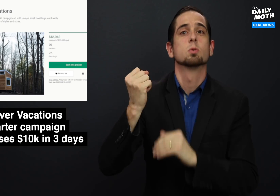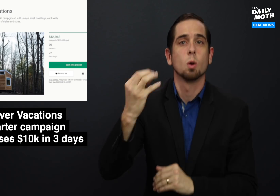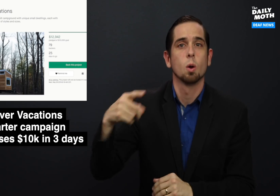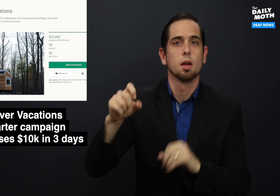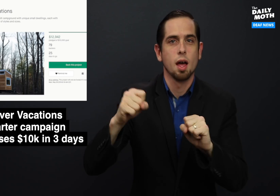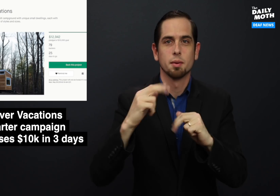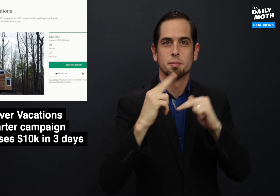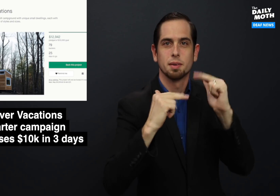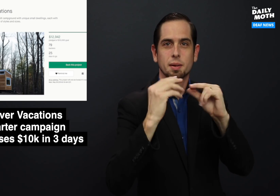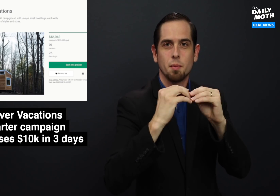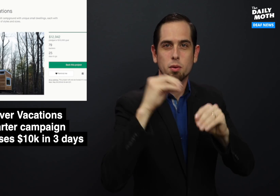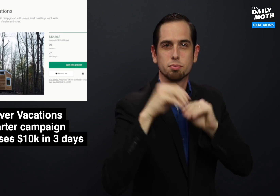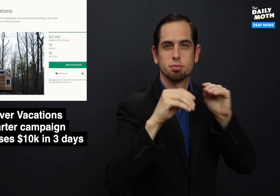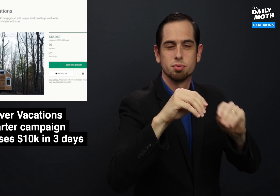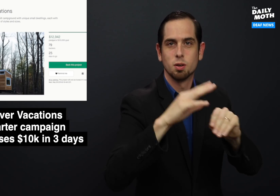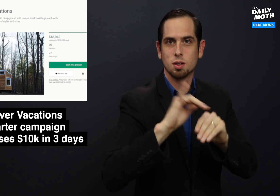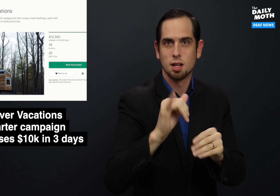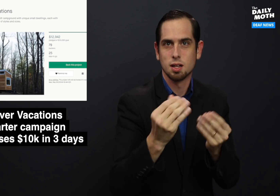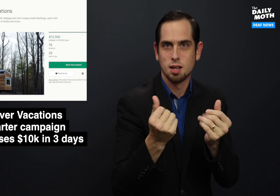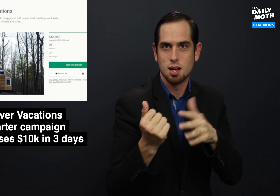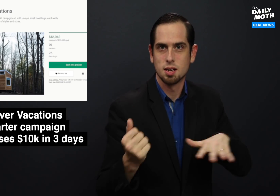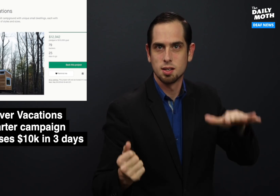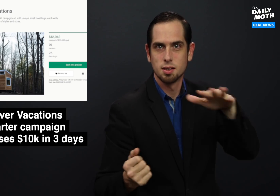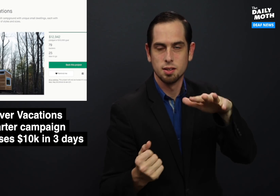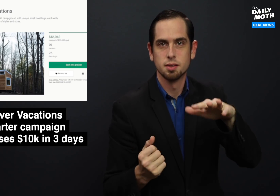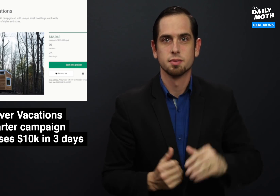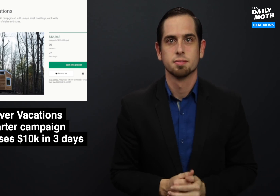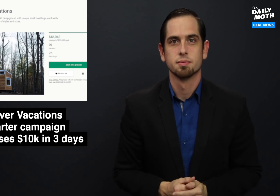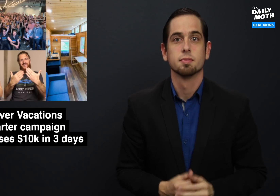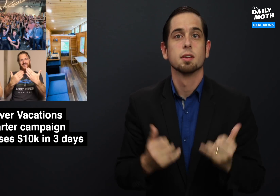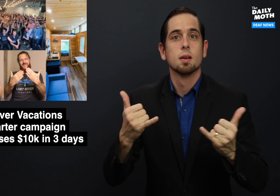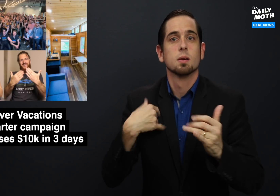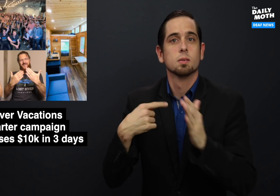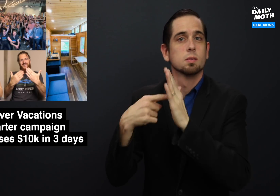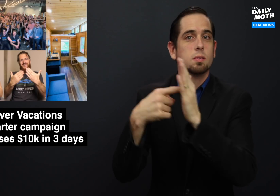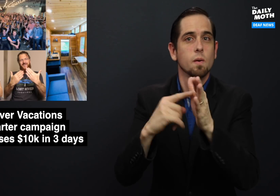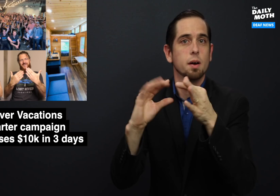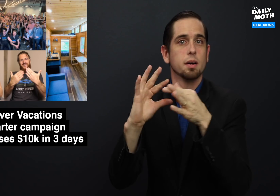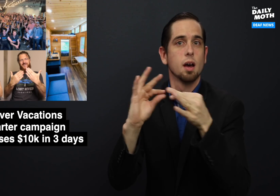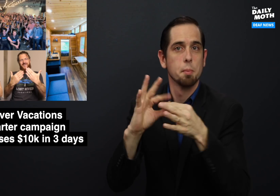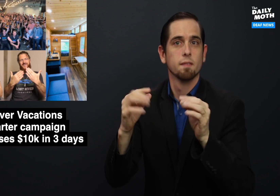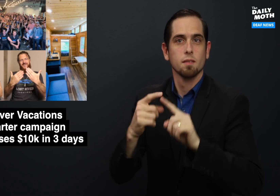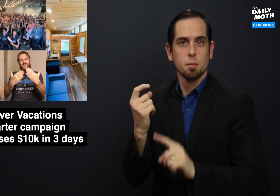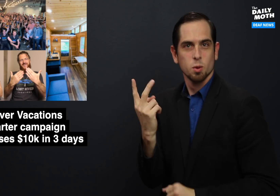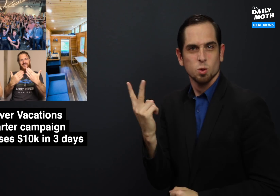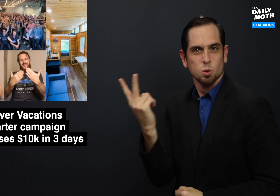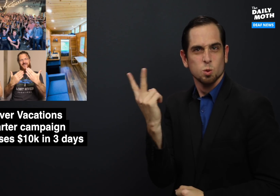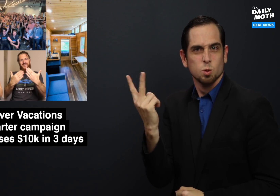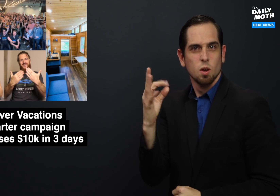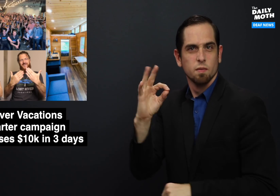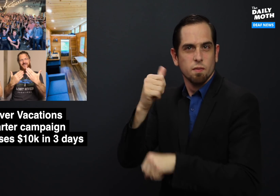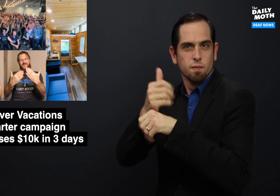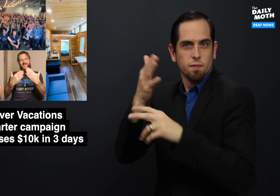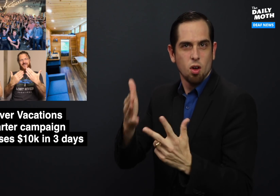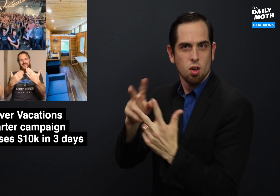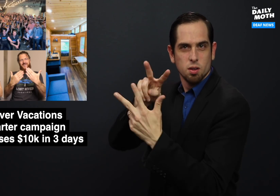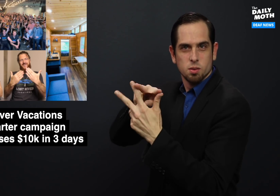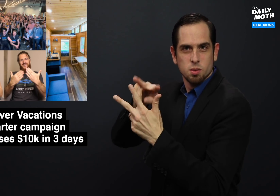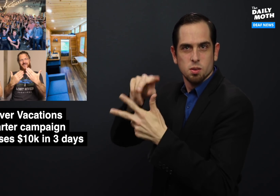so they can build more on the land. Here are comments from two of the founders,